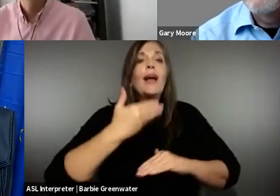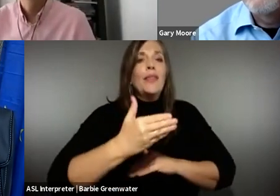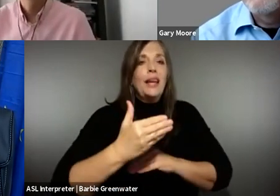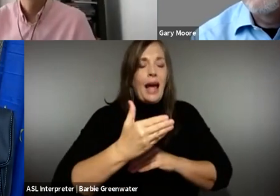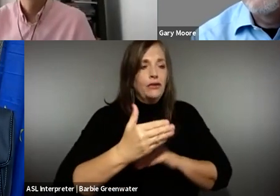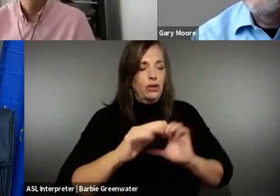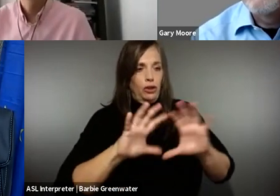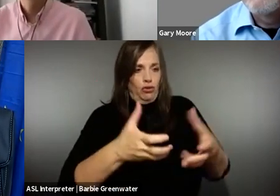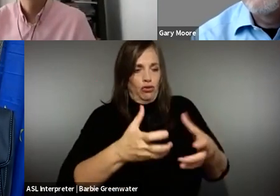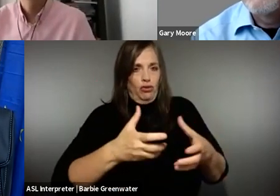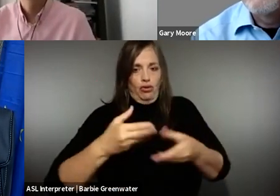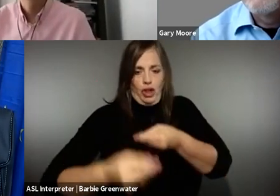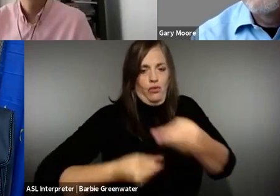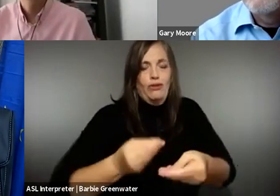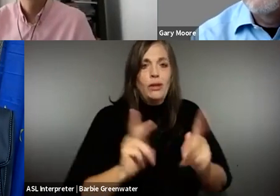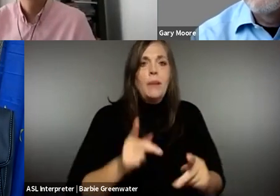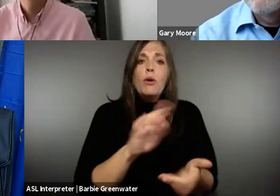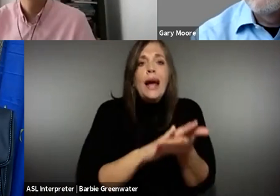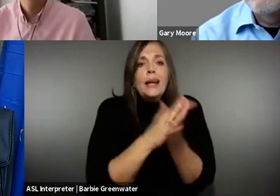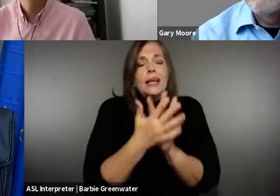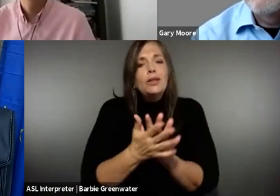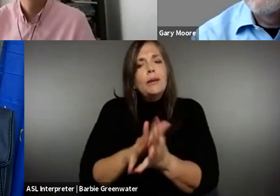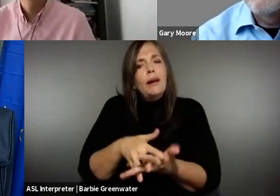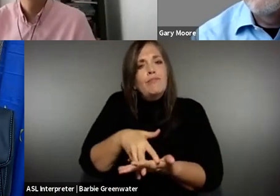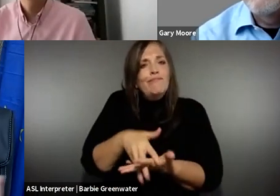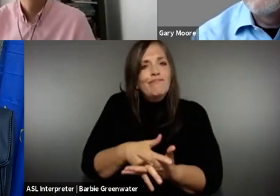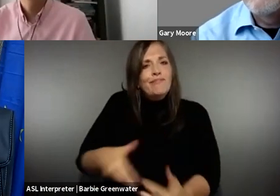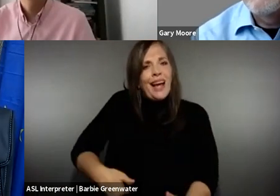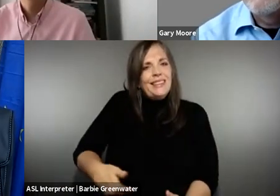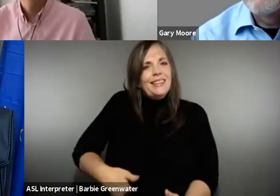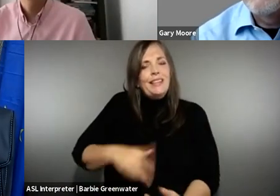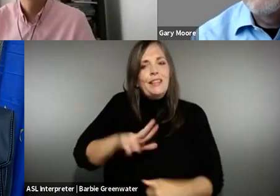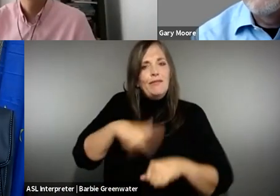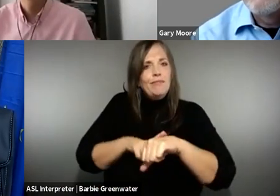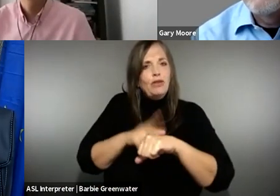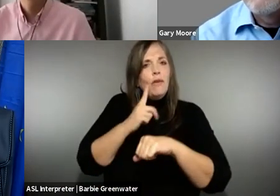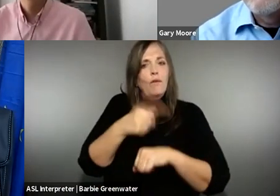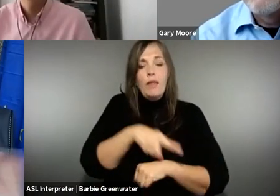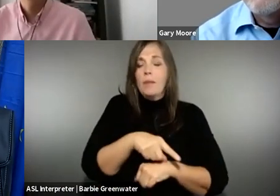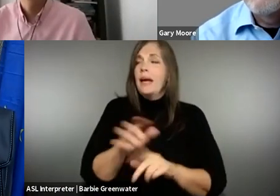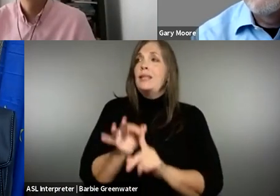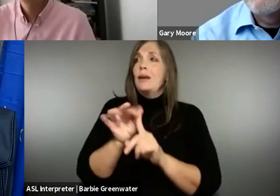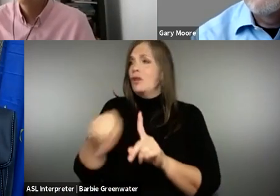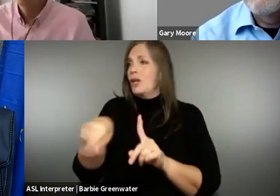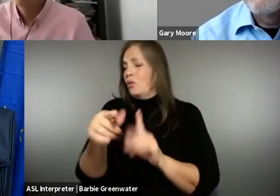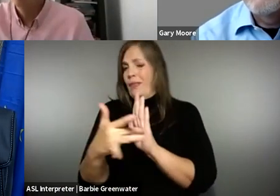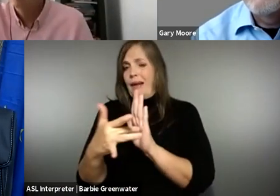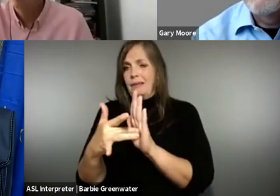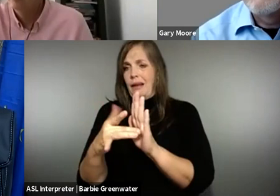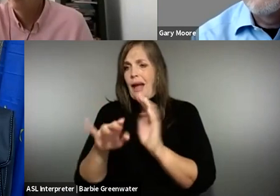to be getting the next generation and it needs to be as instinctive for them as anything else they do, and especially when we don't know